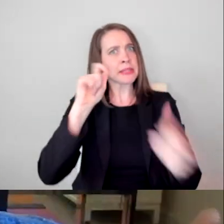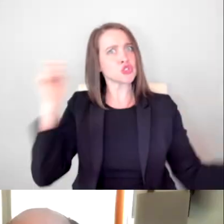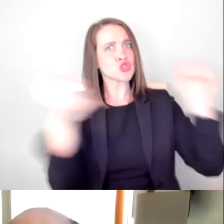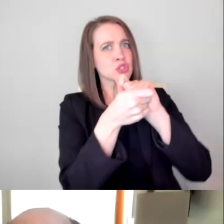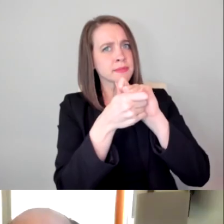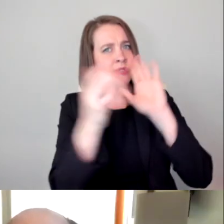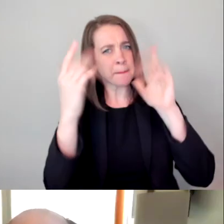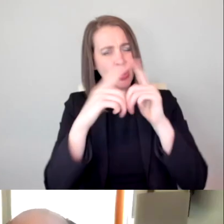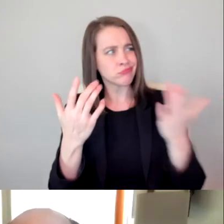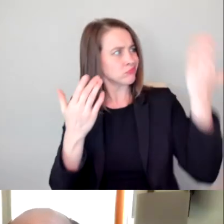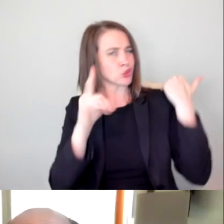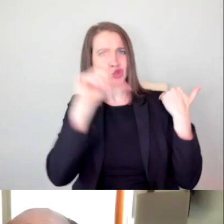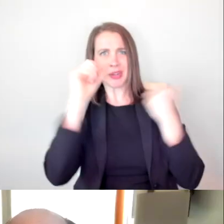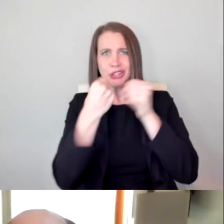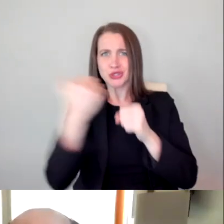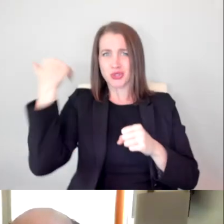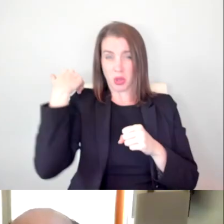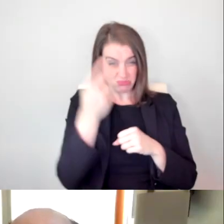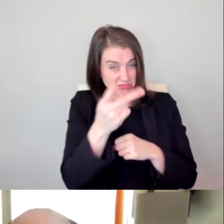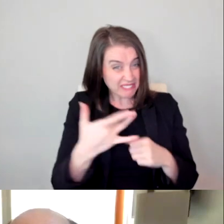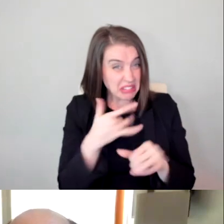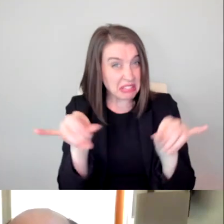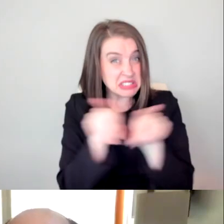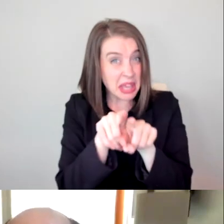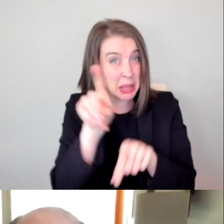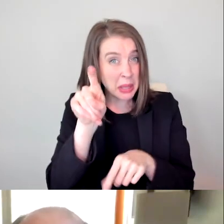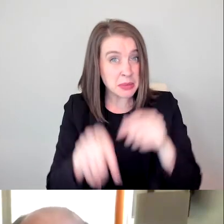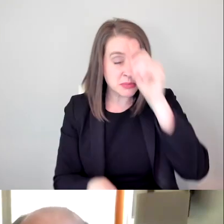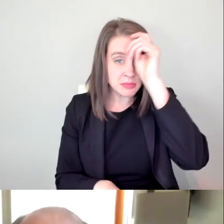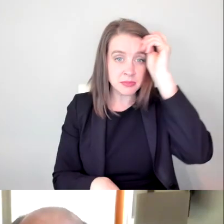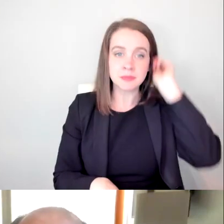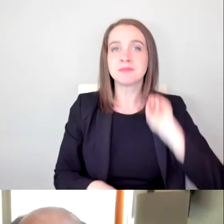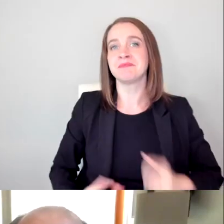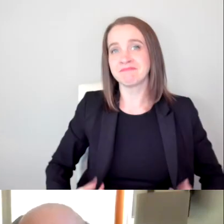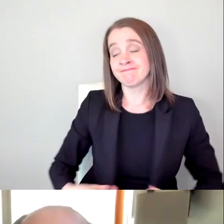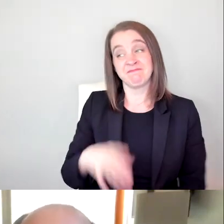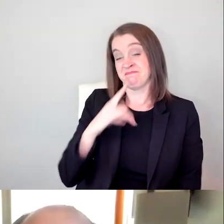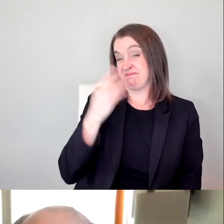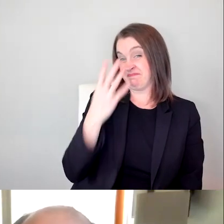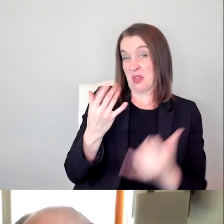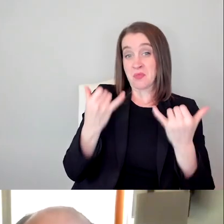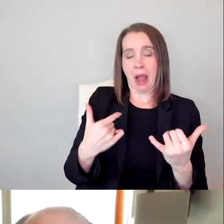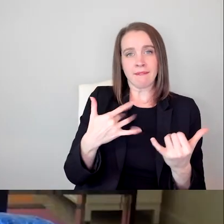I don't know. Do you guys feel the same way that-- I feel like we're in so much trouble and that's gotten so much worse.